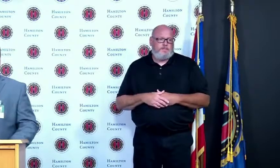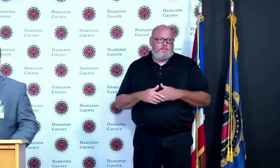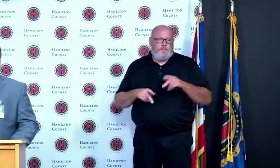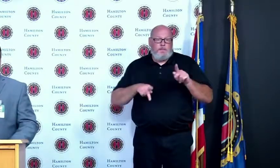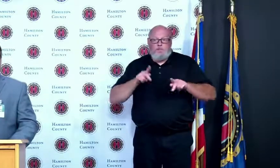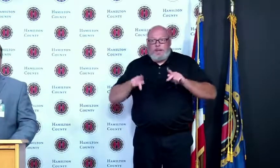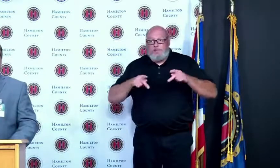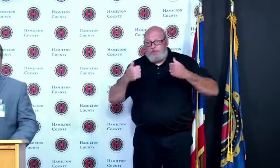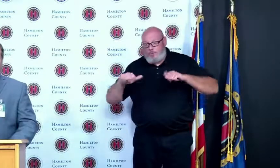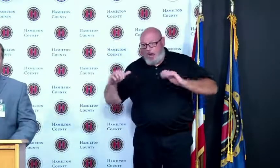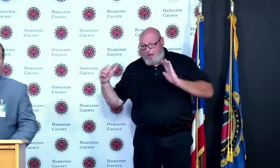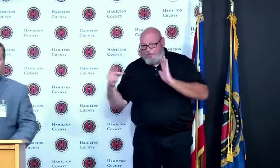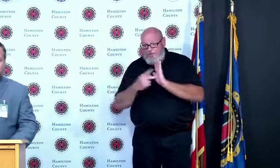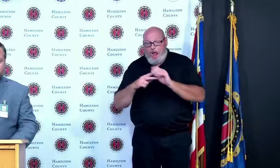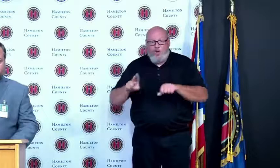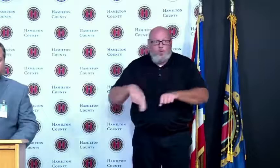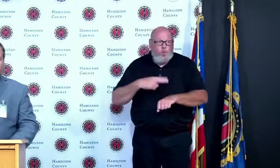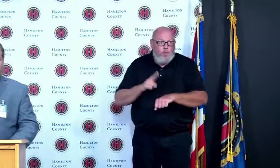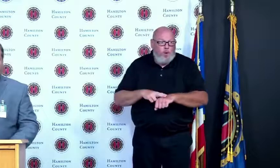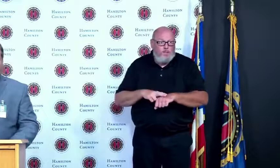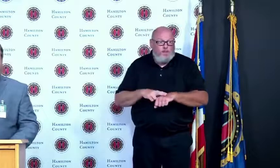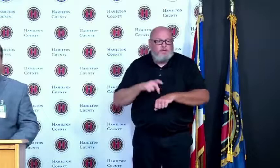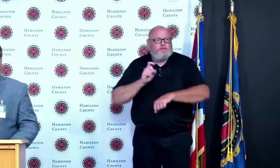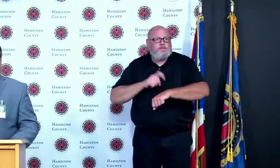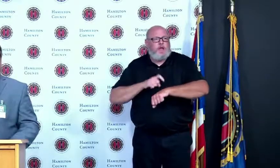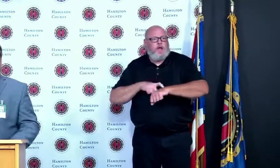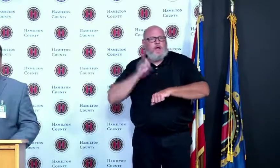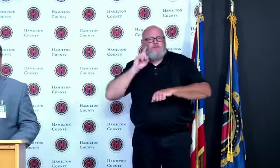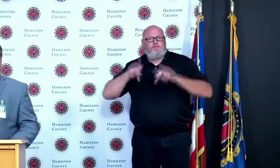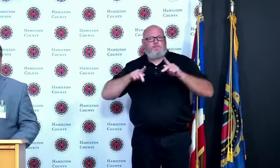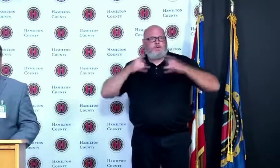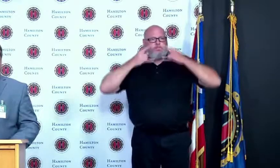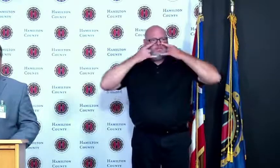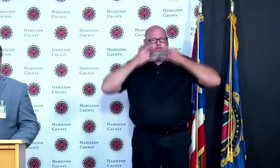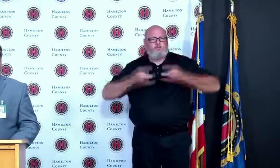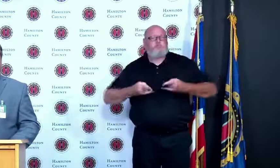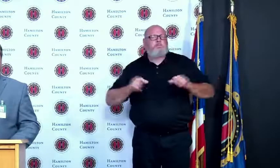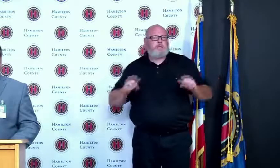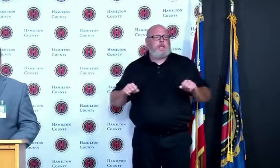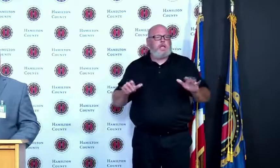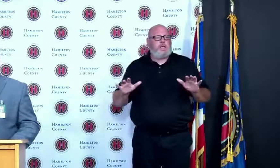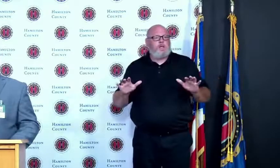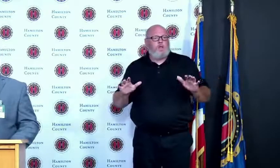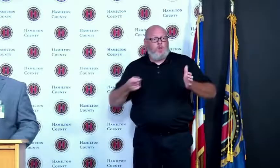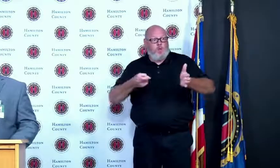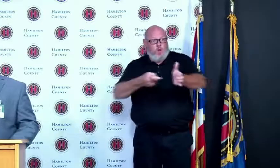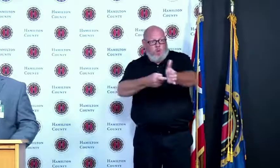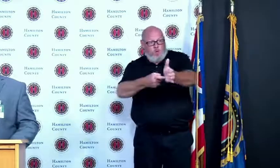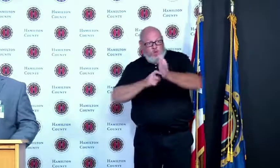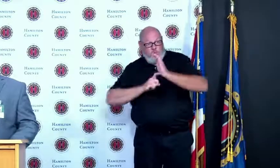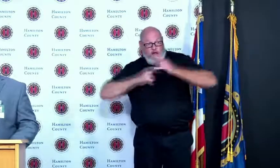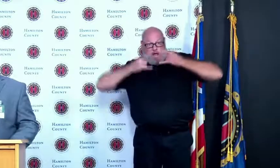time you know masks were put in place because of Covid-19 but masks actually work for all